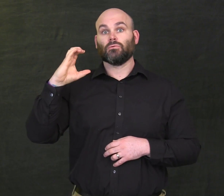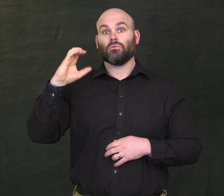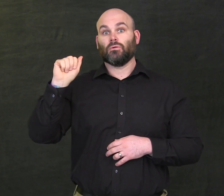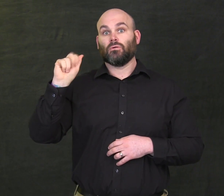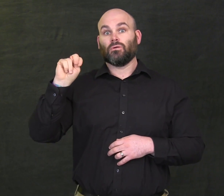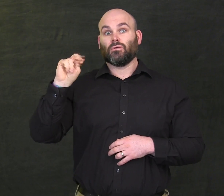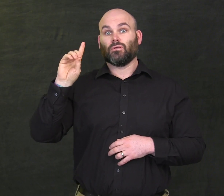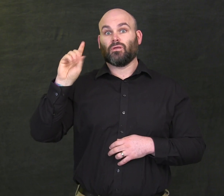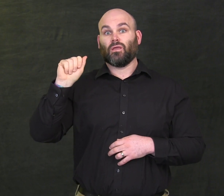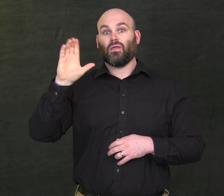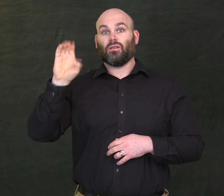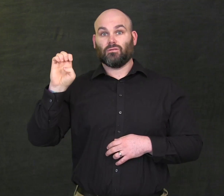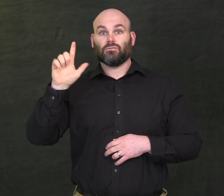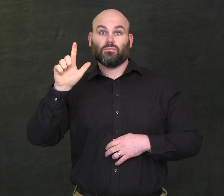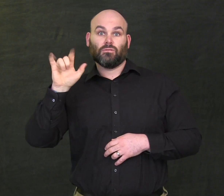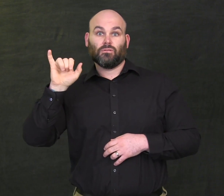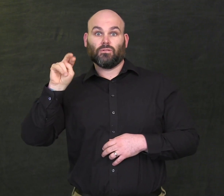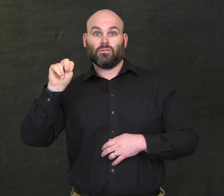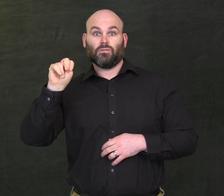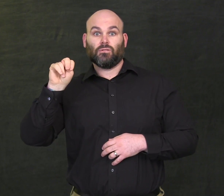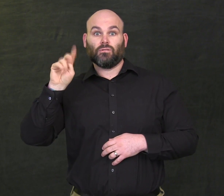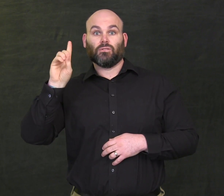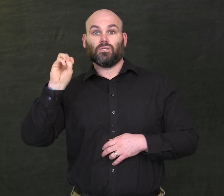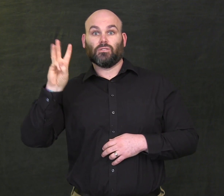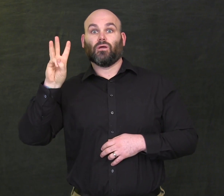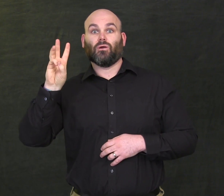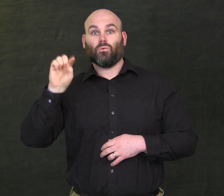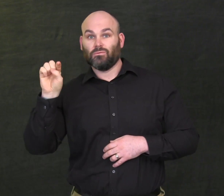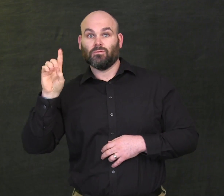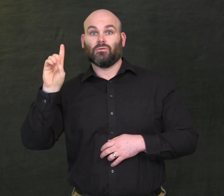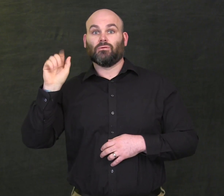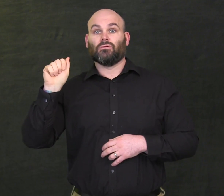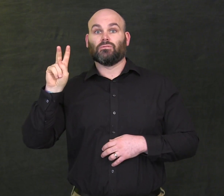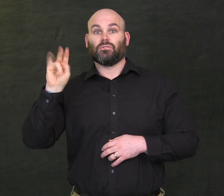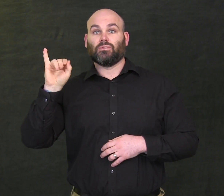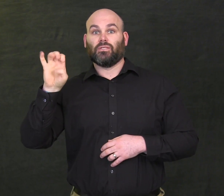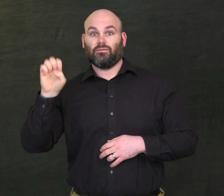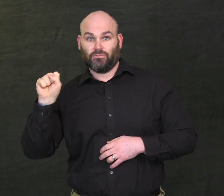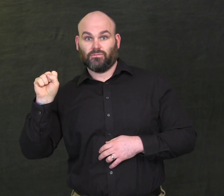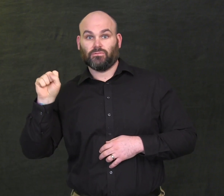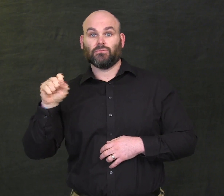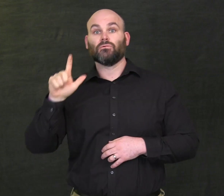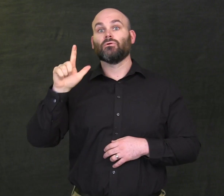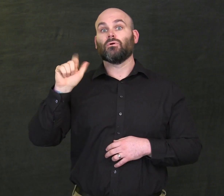Candace Lindow-Davies,